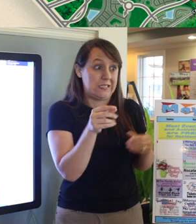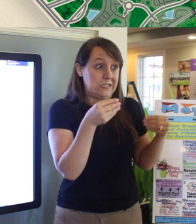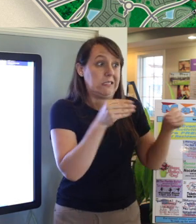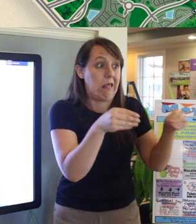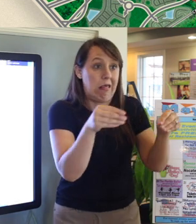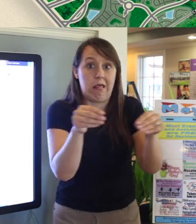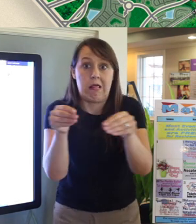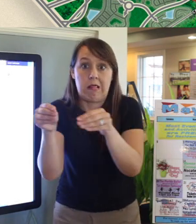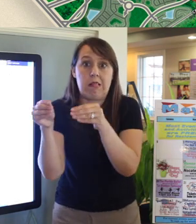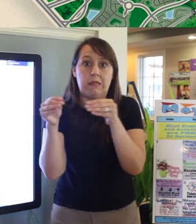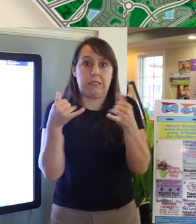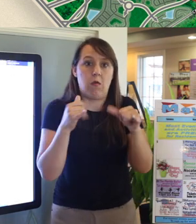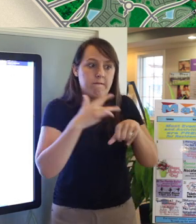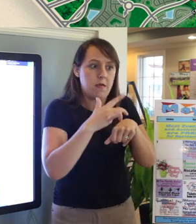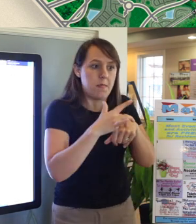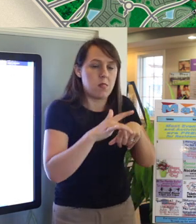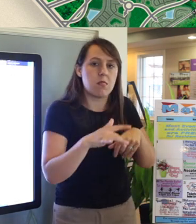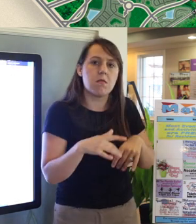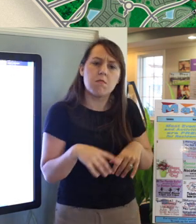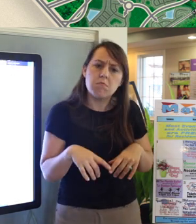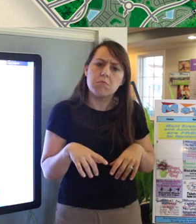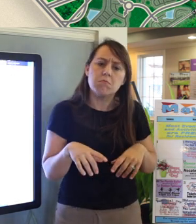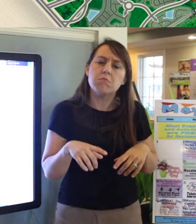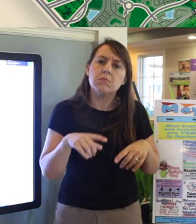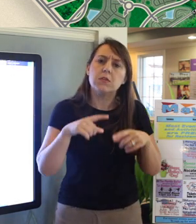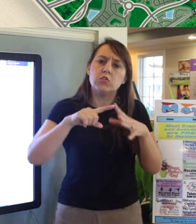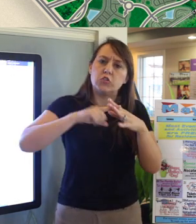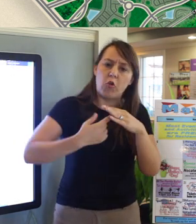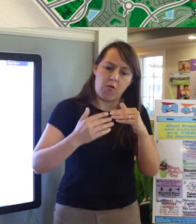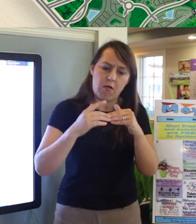These all start at a different price point and offer a different lifestyle